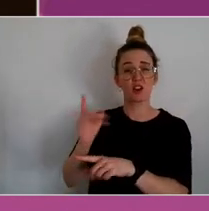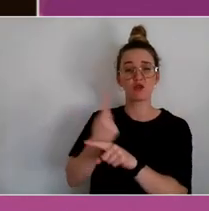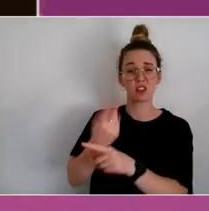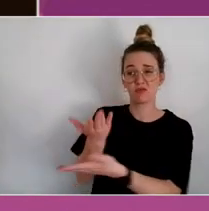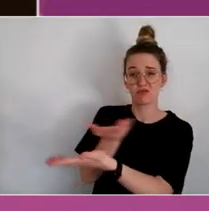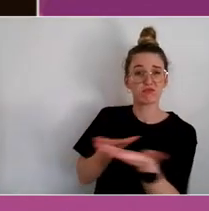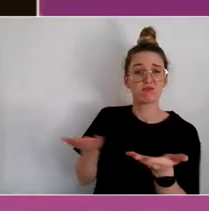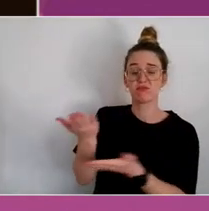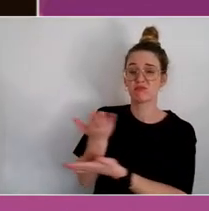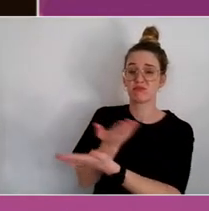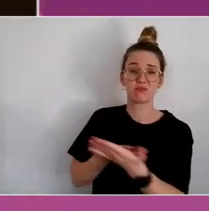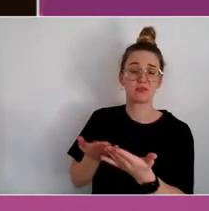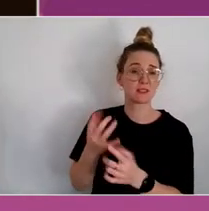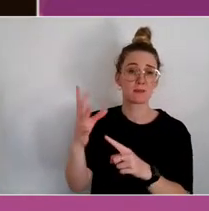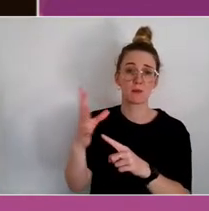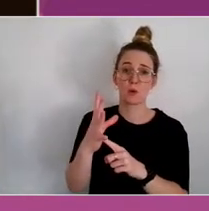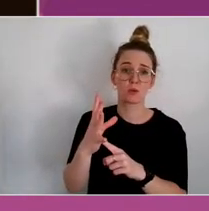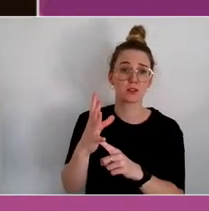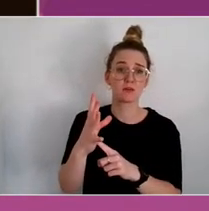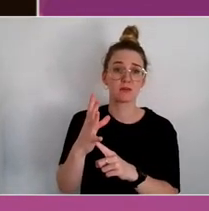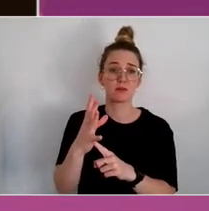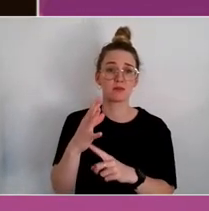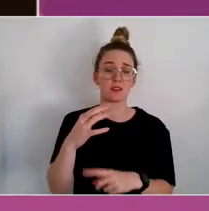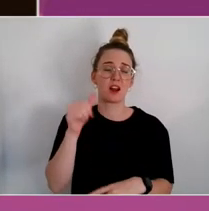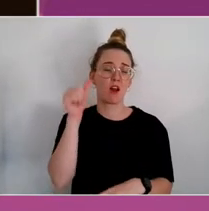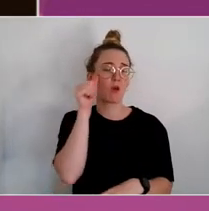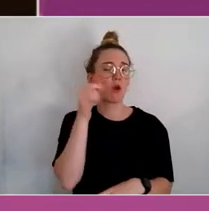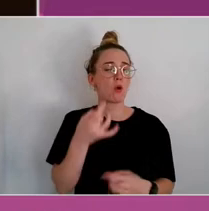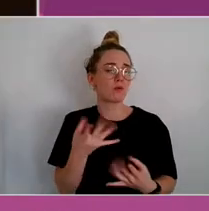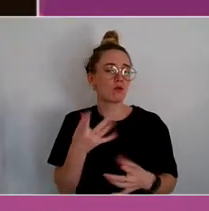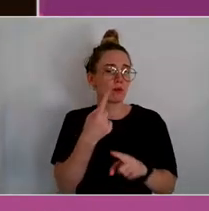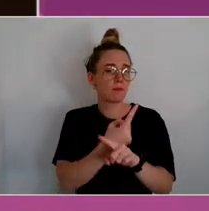and it's already just been mentioned, about people having choices.